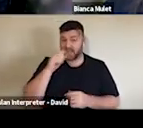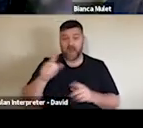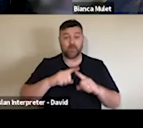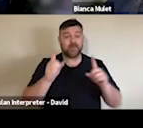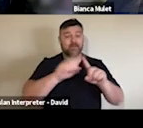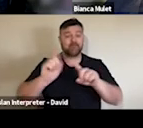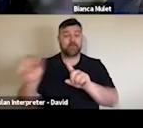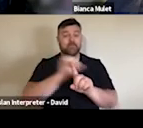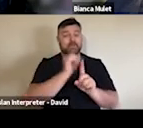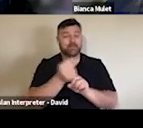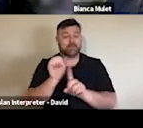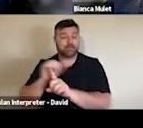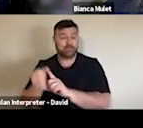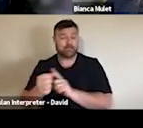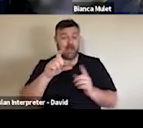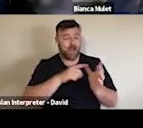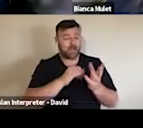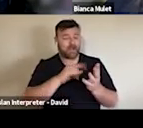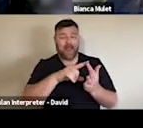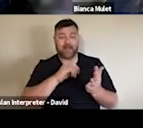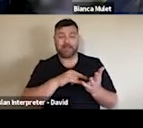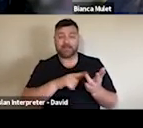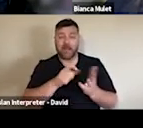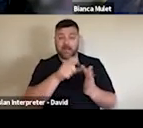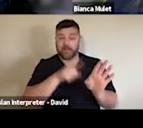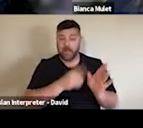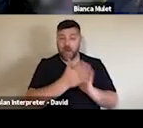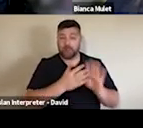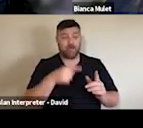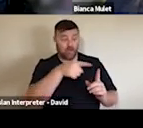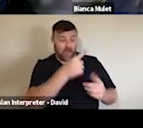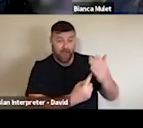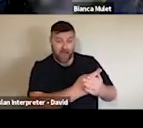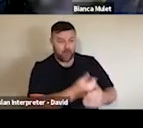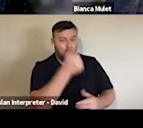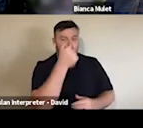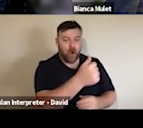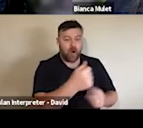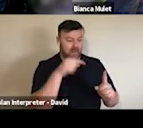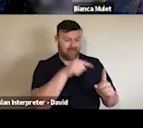Some interesting insights are coming out in terms of what is selling best right now and